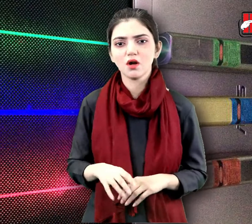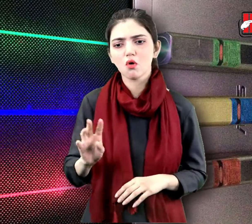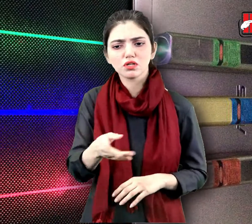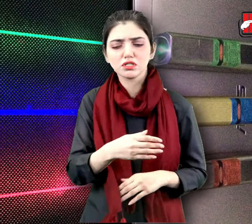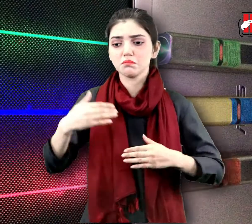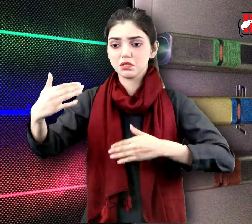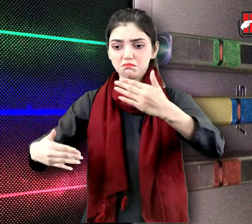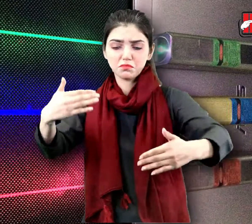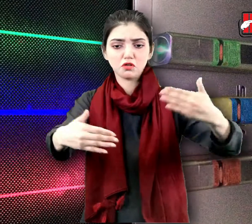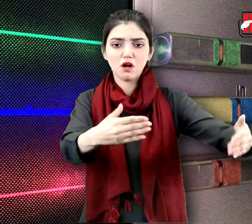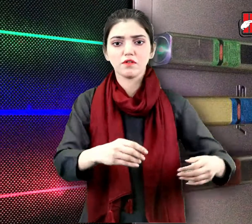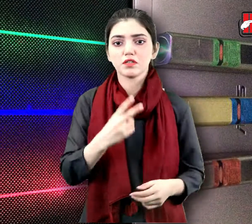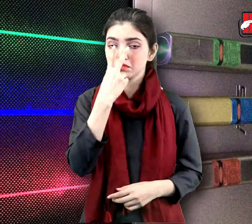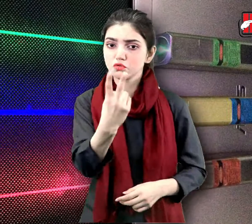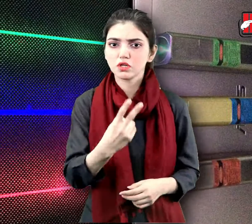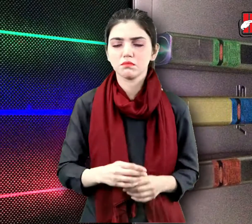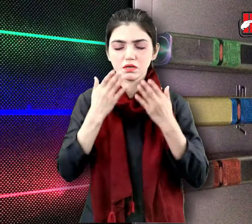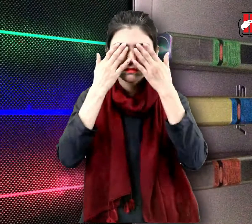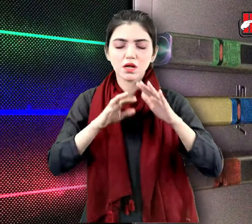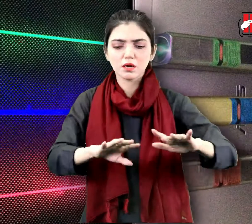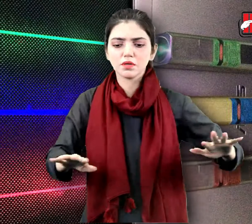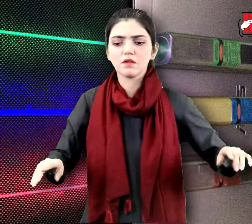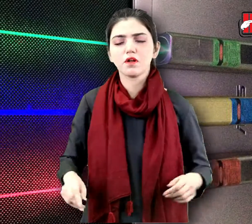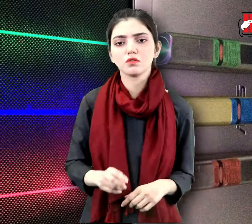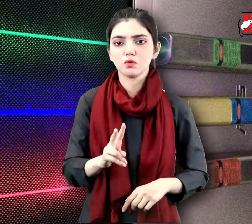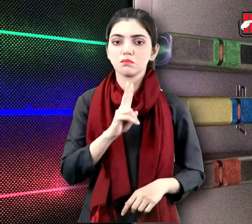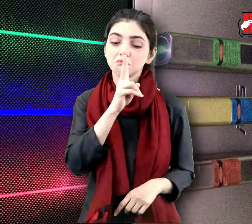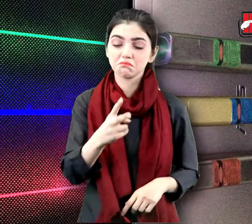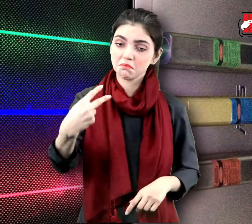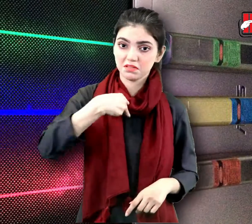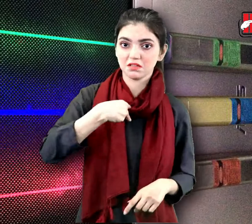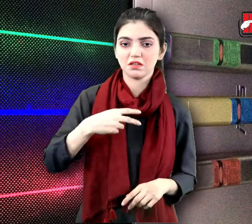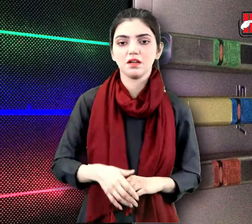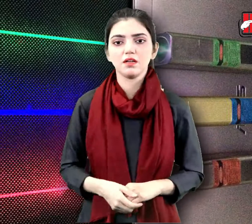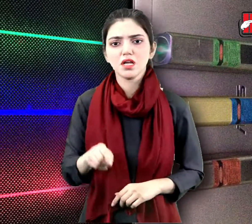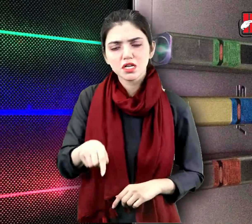and alerts the blind persons about the obstacle.